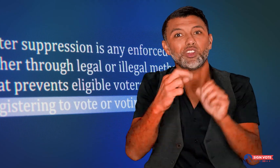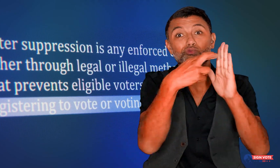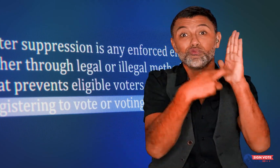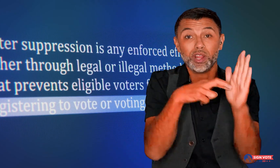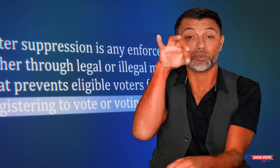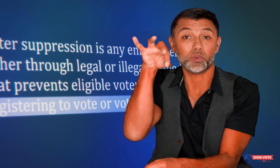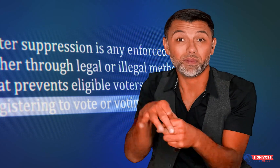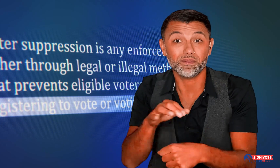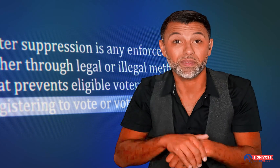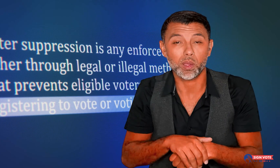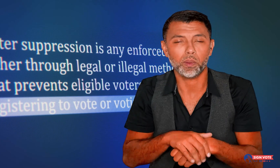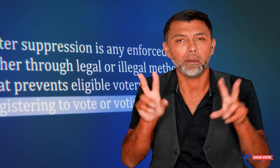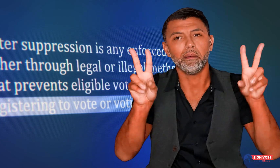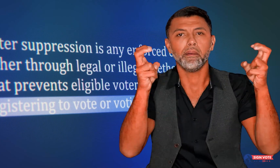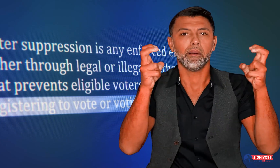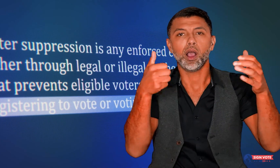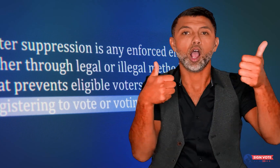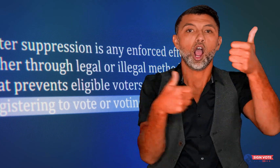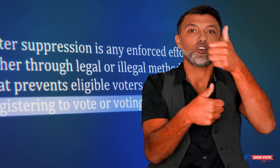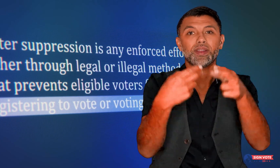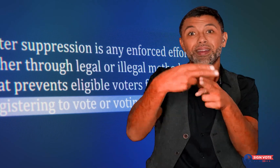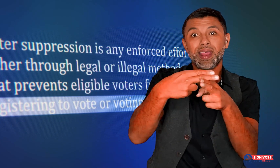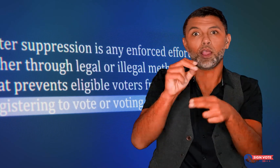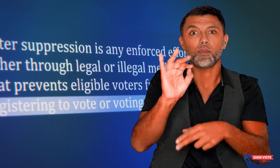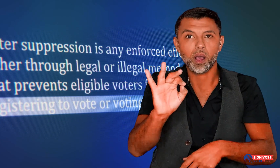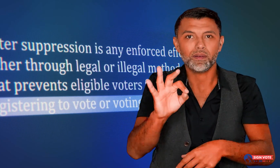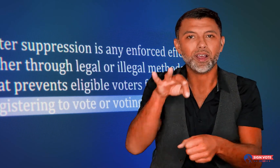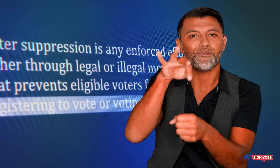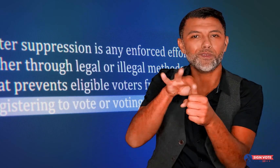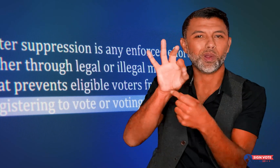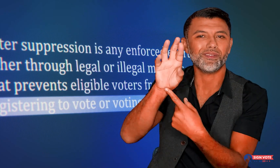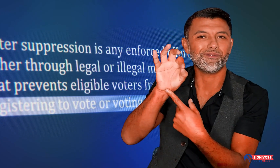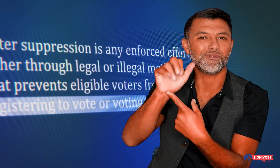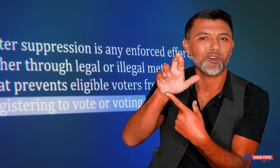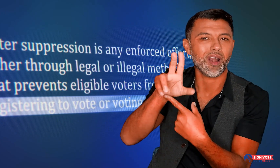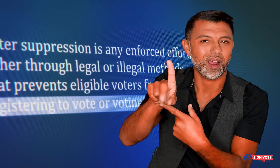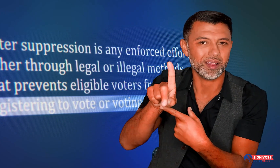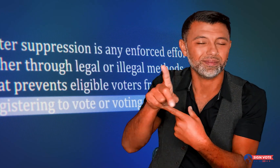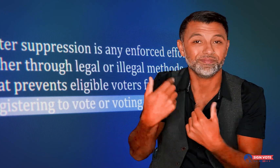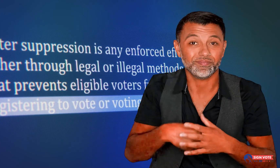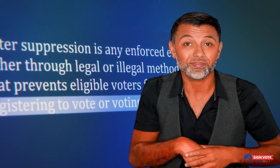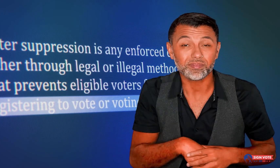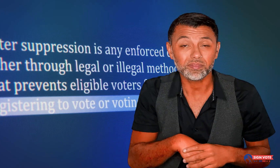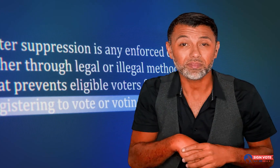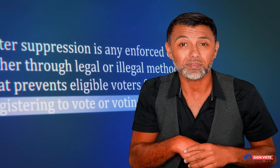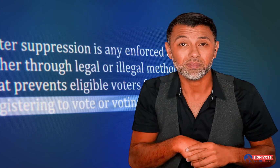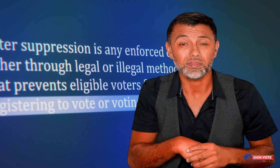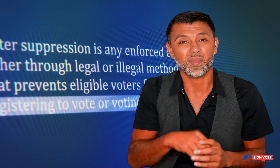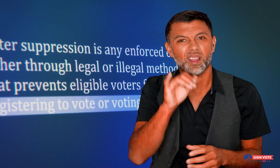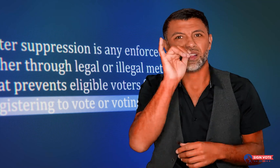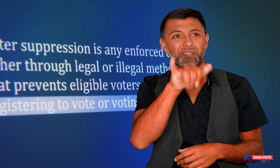to register to vote in the name of "voter fraud."